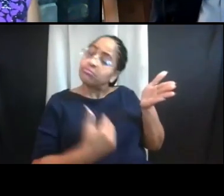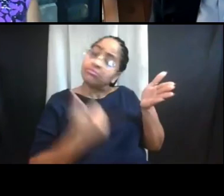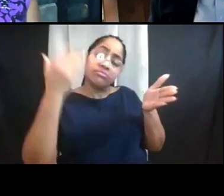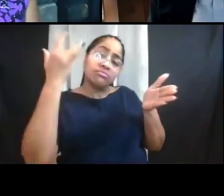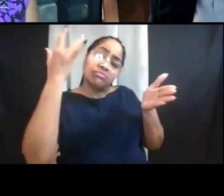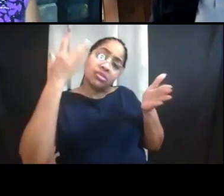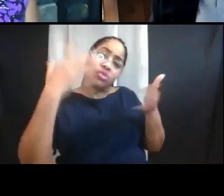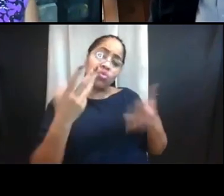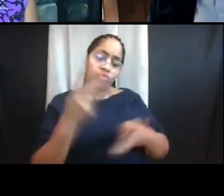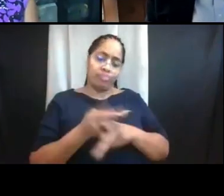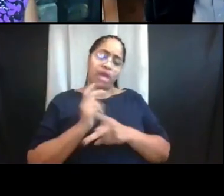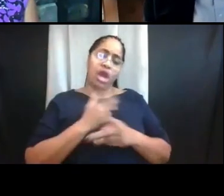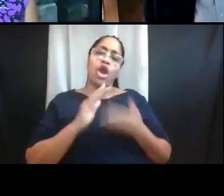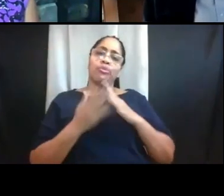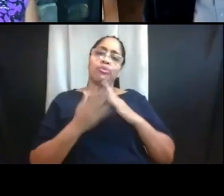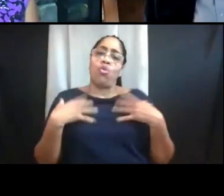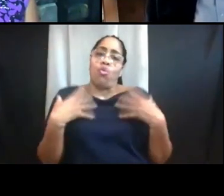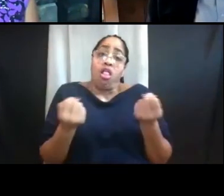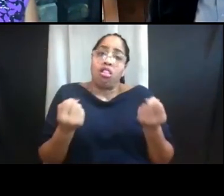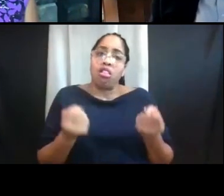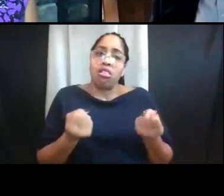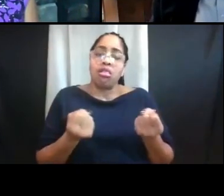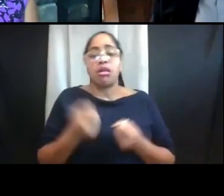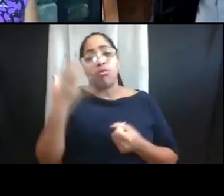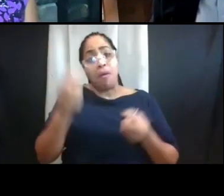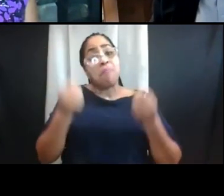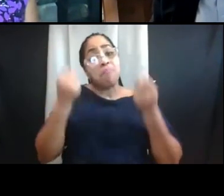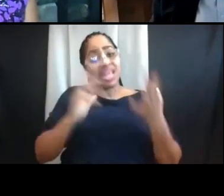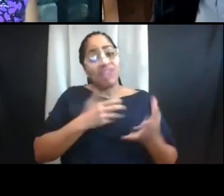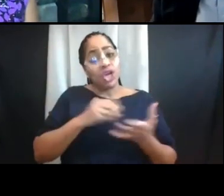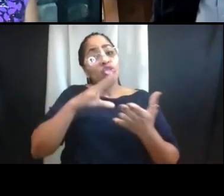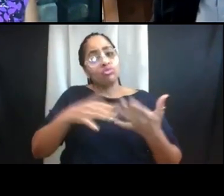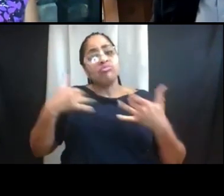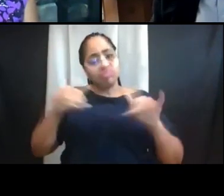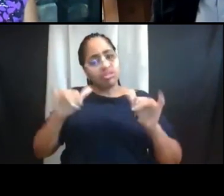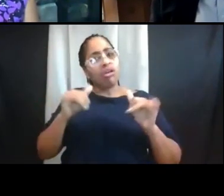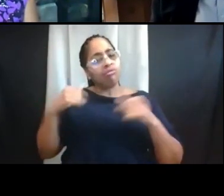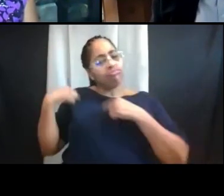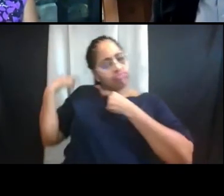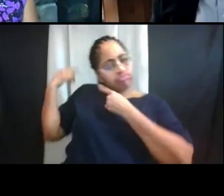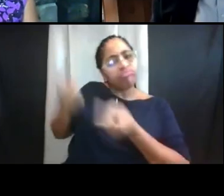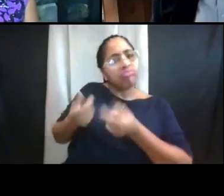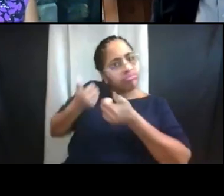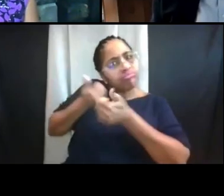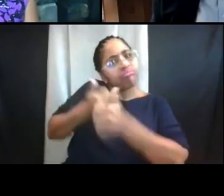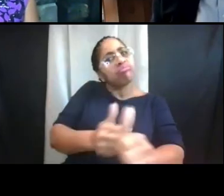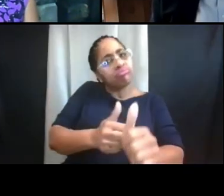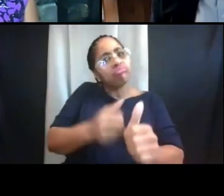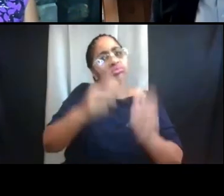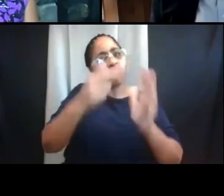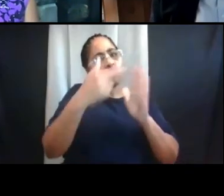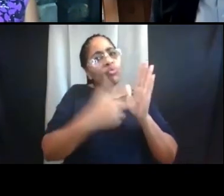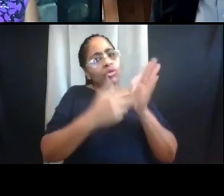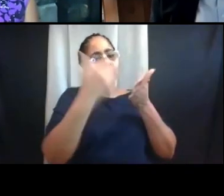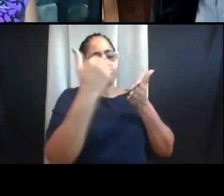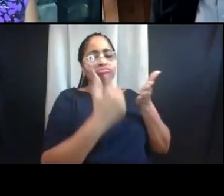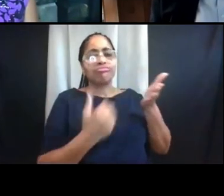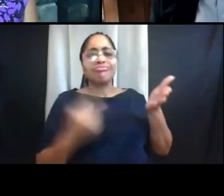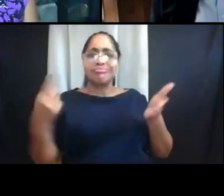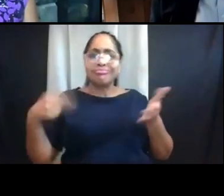While many of our students complied with guidelines throughout the fall, they've been practicing the Wolverine culture